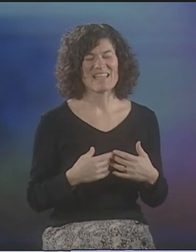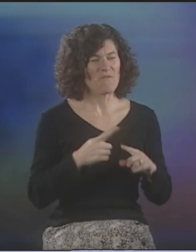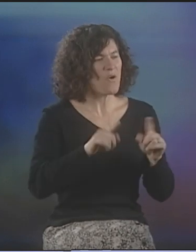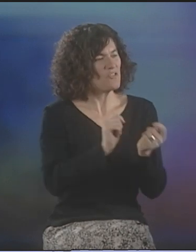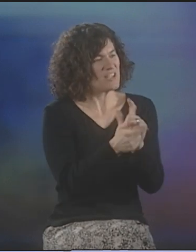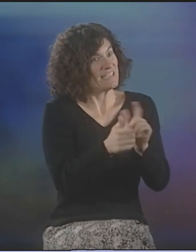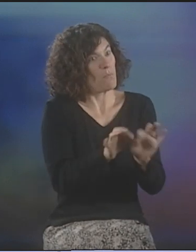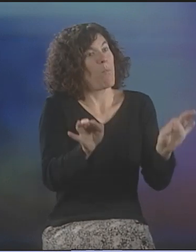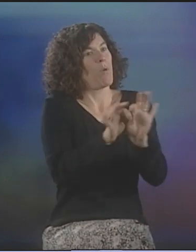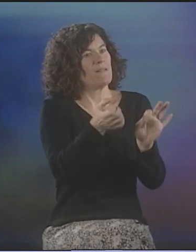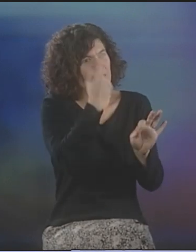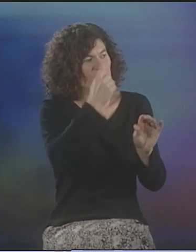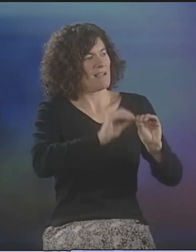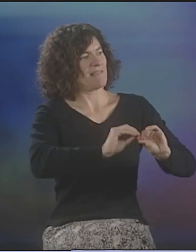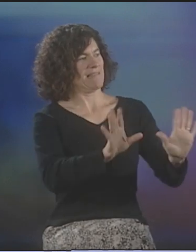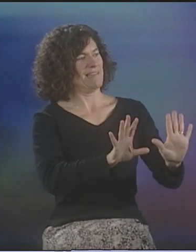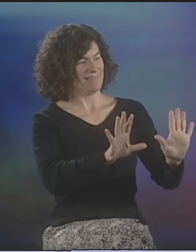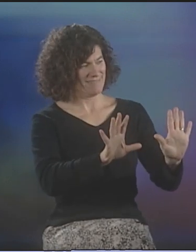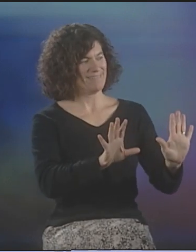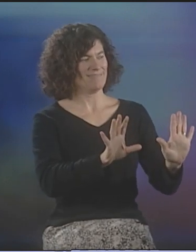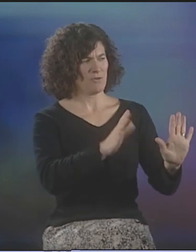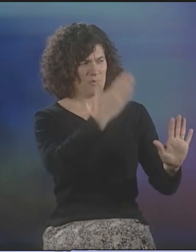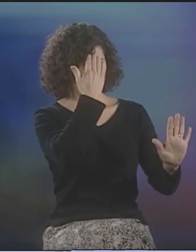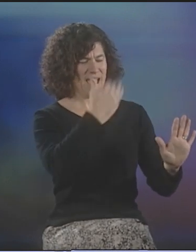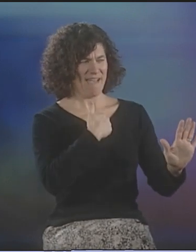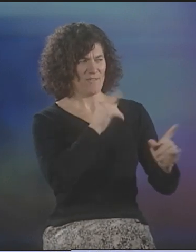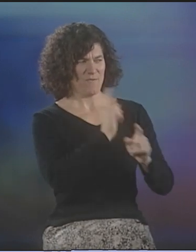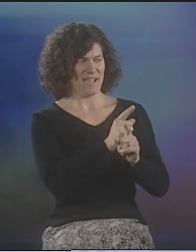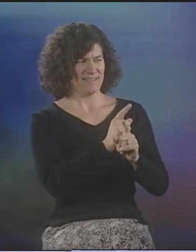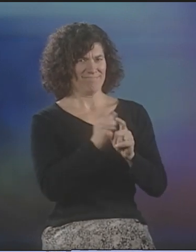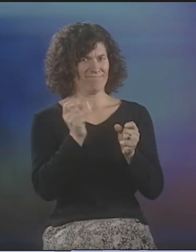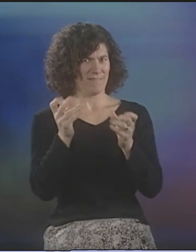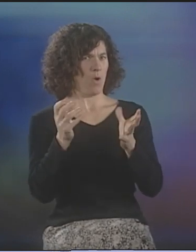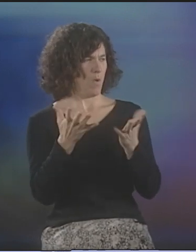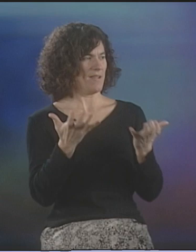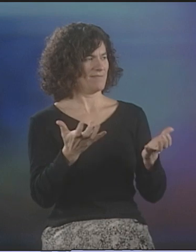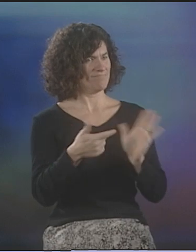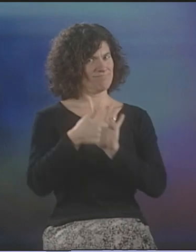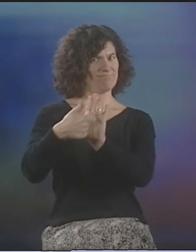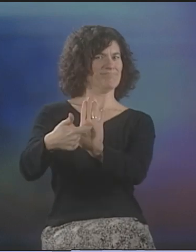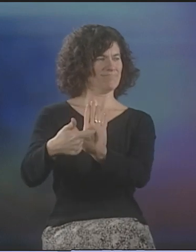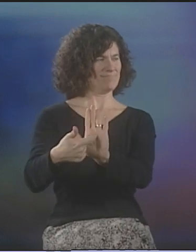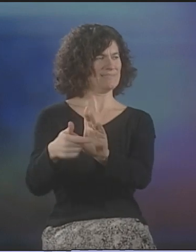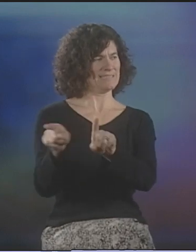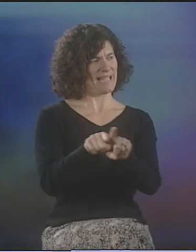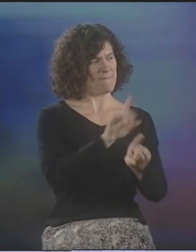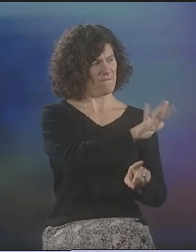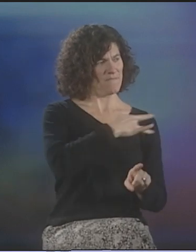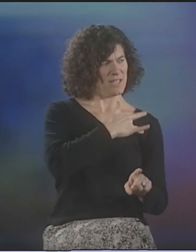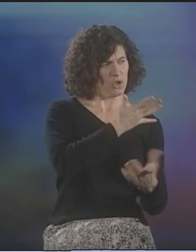BUT IT'S VERY IMPORTANT IN THE TRANSLATION PROCESS TO KNOW THAT YOU'VE GOT THE RIGHT IDEA IN YOUR MIND. YOU'D FULLY UNDERSTAND IF YOU ATTEMPT